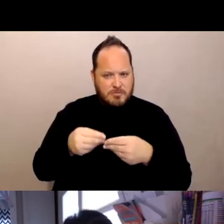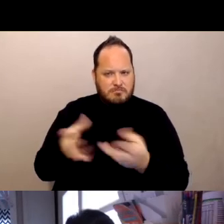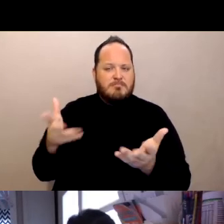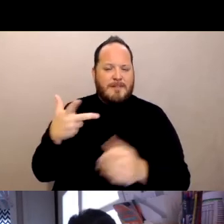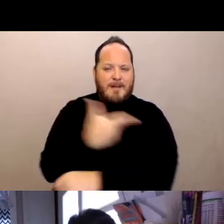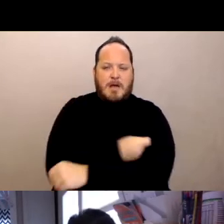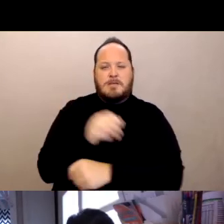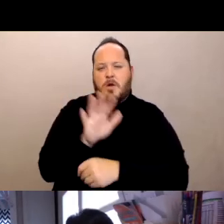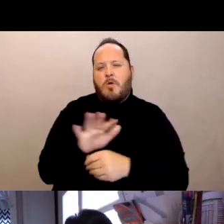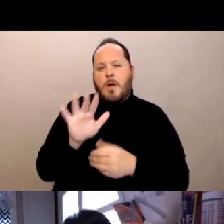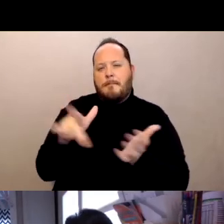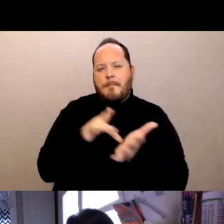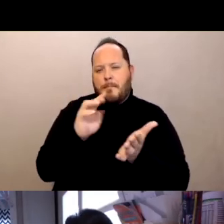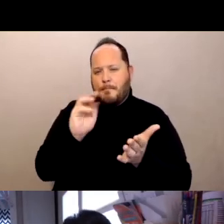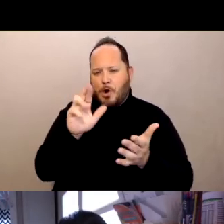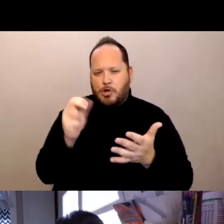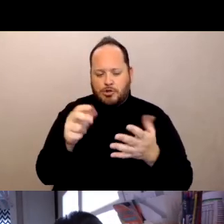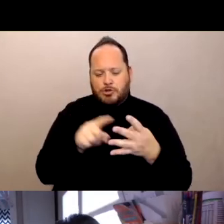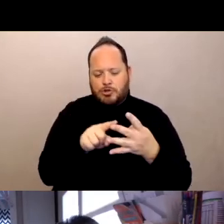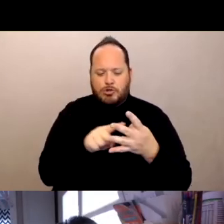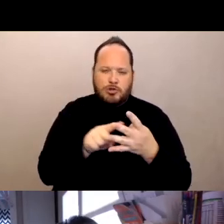So it was about, really, it didn't really start going